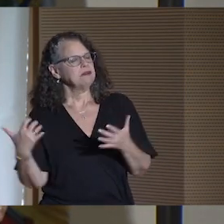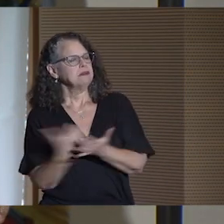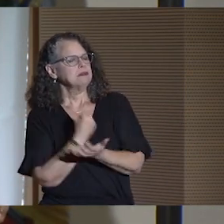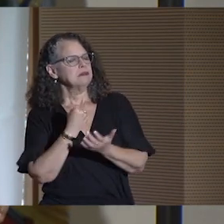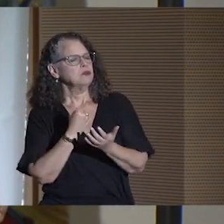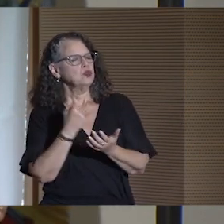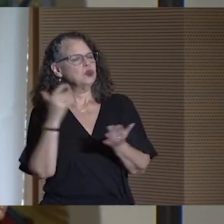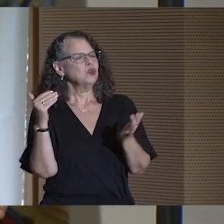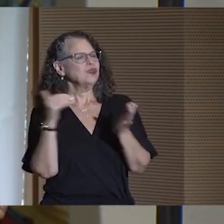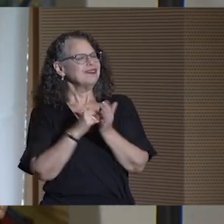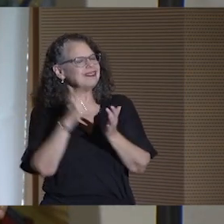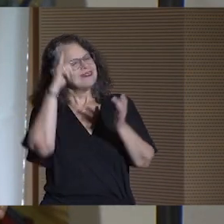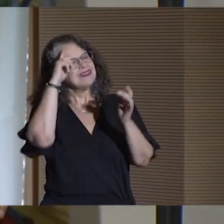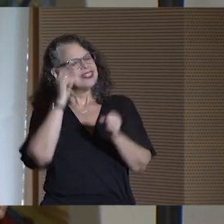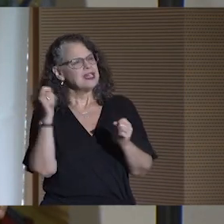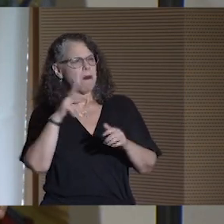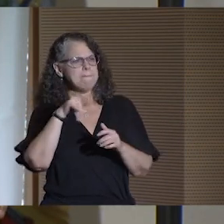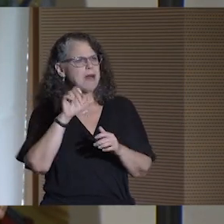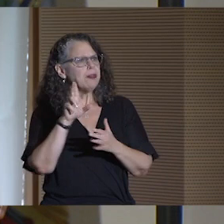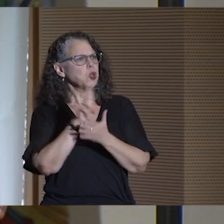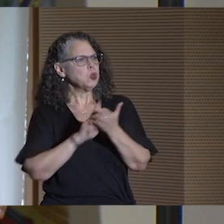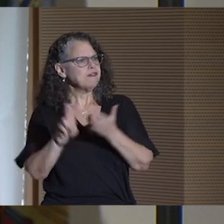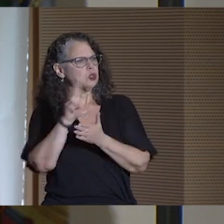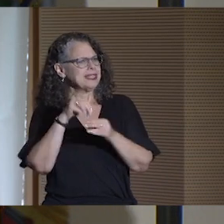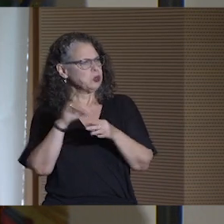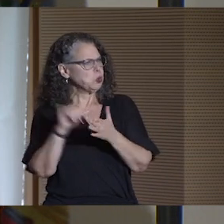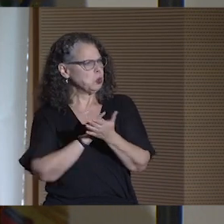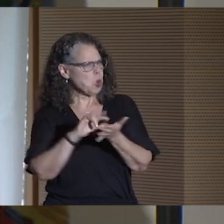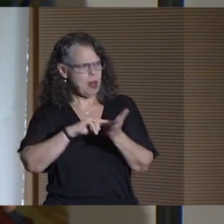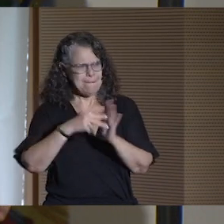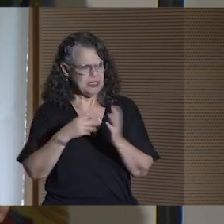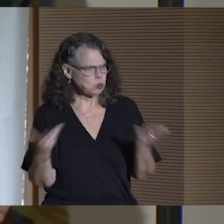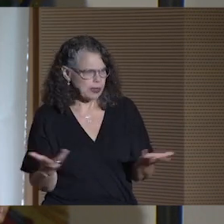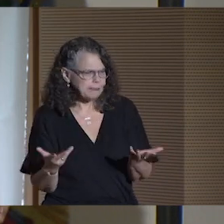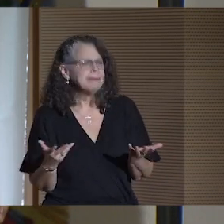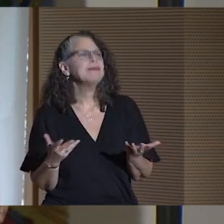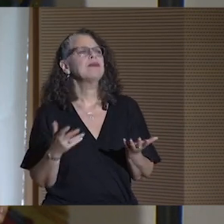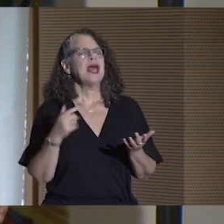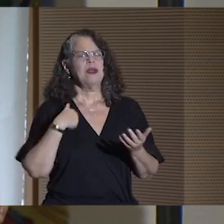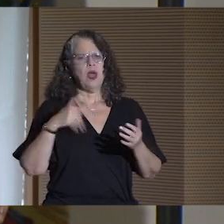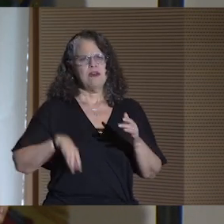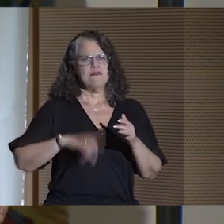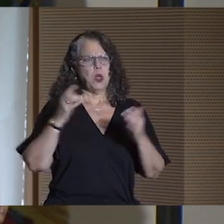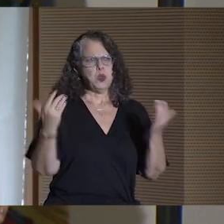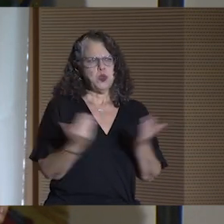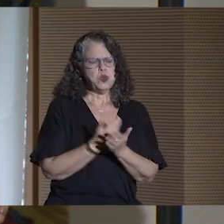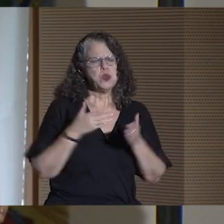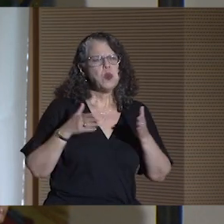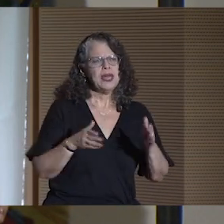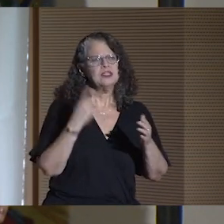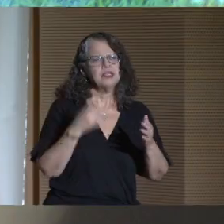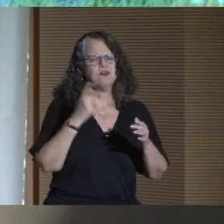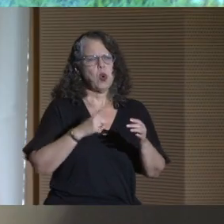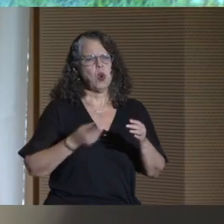to be a public university in New York City, and we needed to find new ways forward in a time of increasing challenges